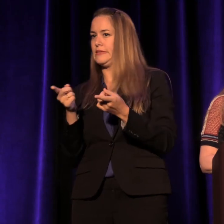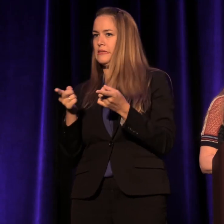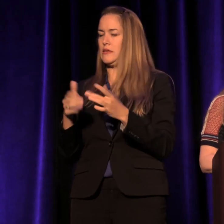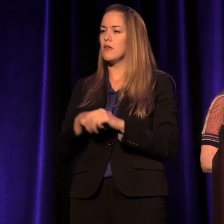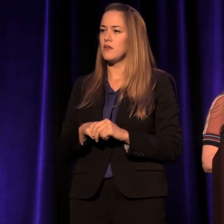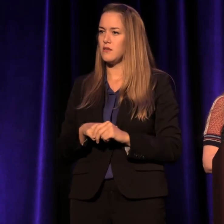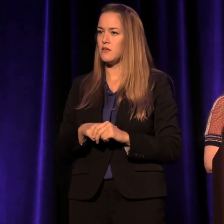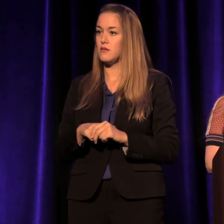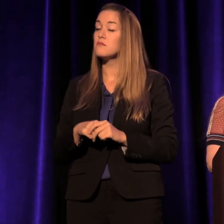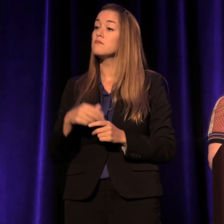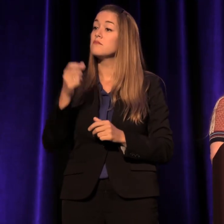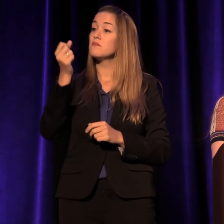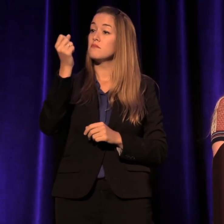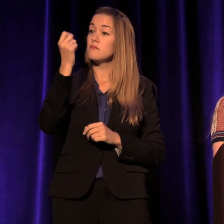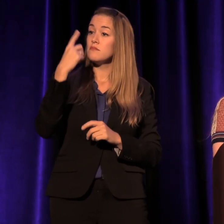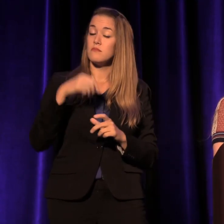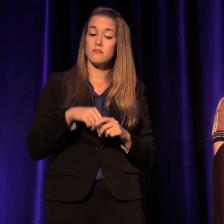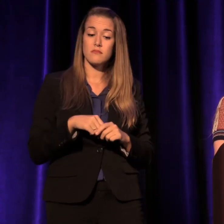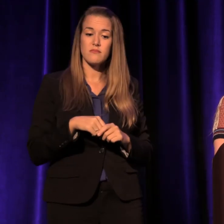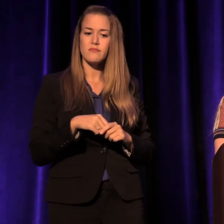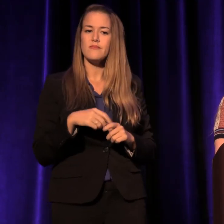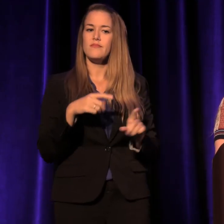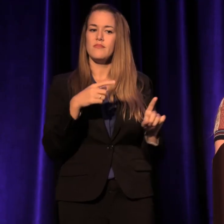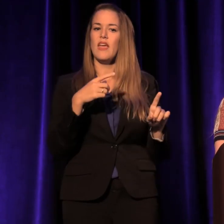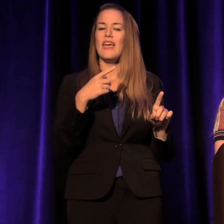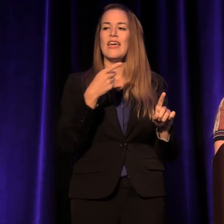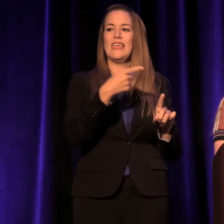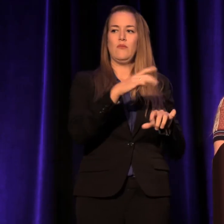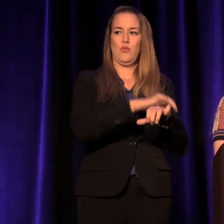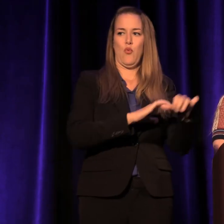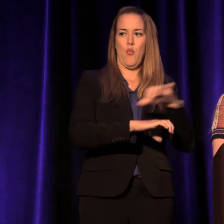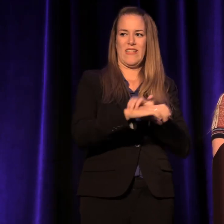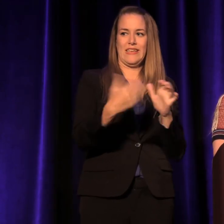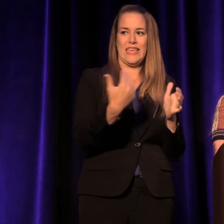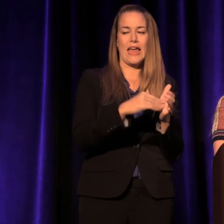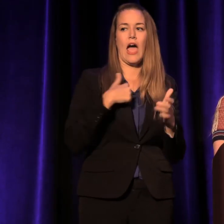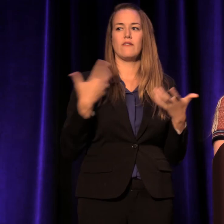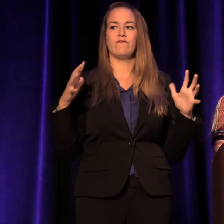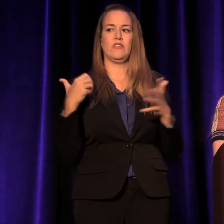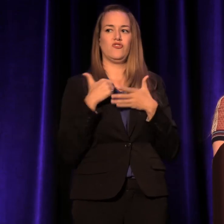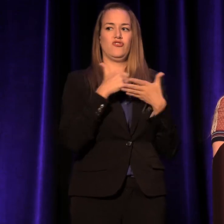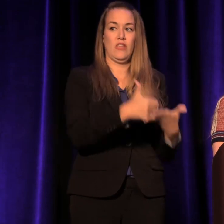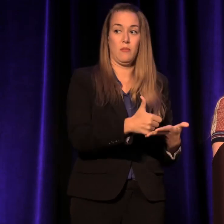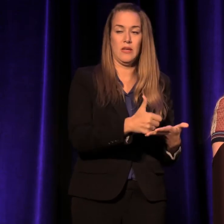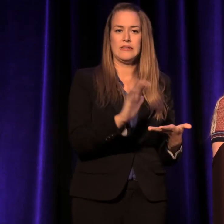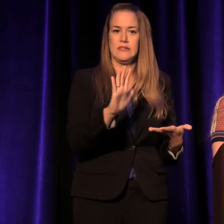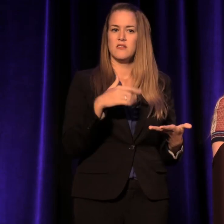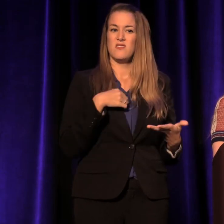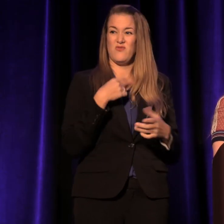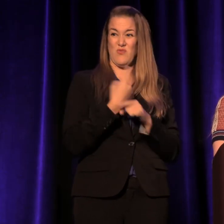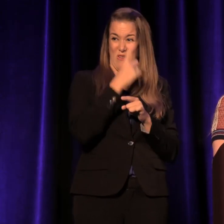I'd already bailed him out when he got arrested again, whether or not that was the right thing to do.